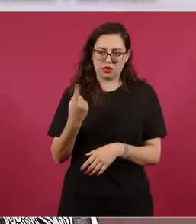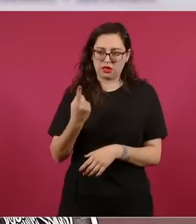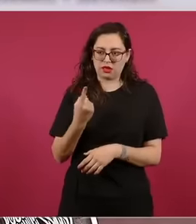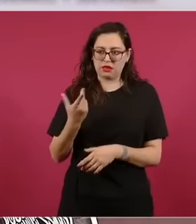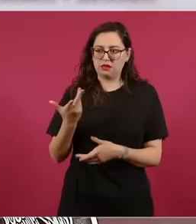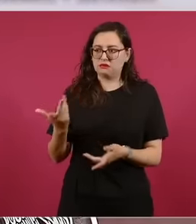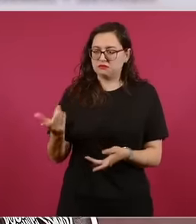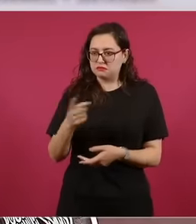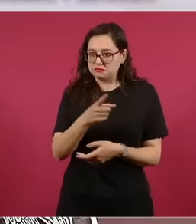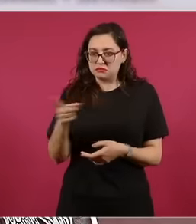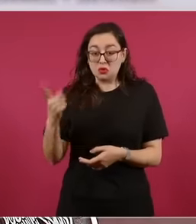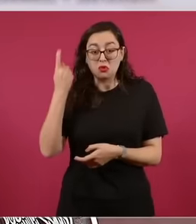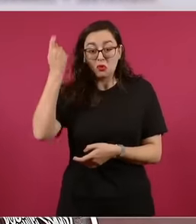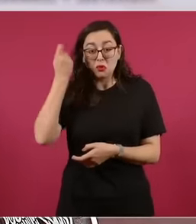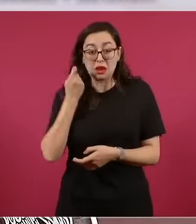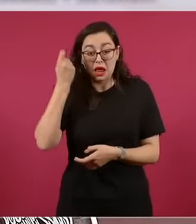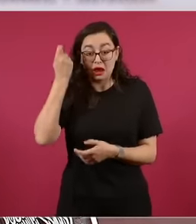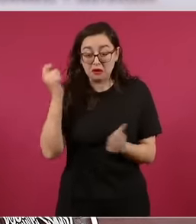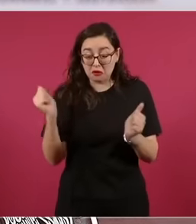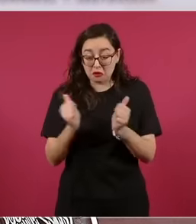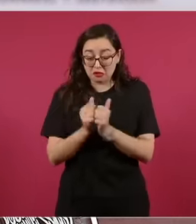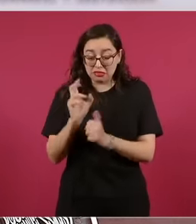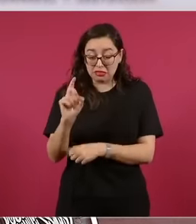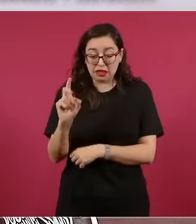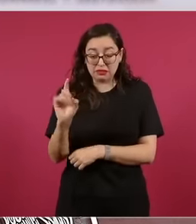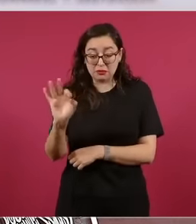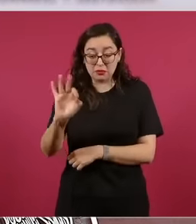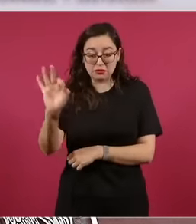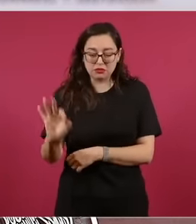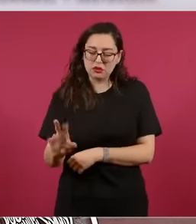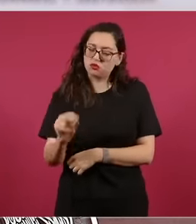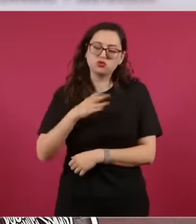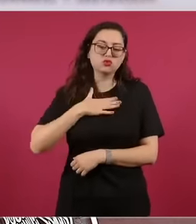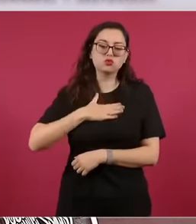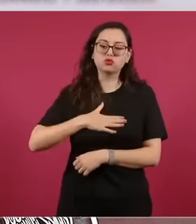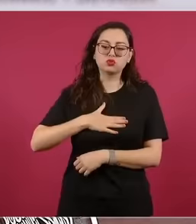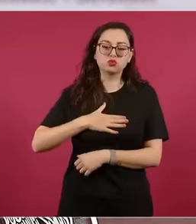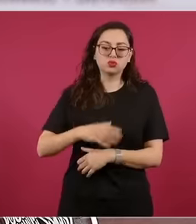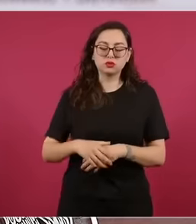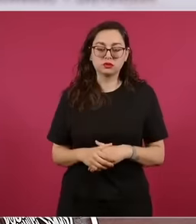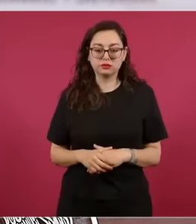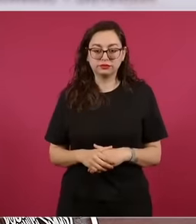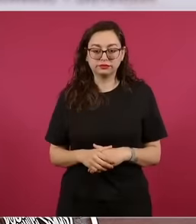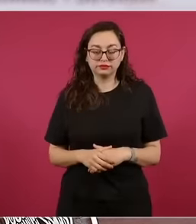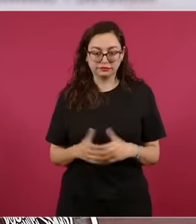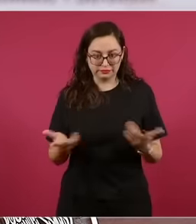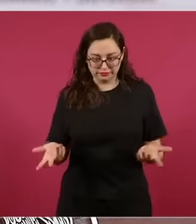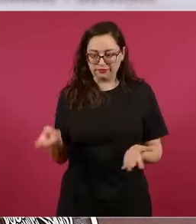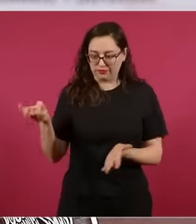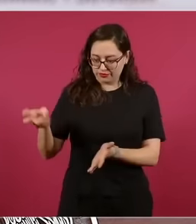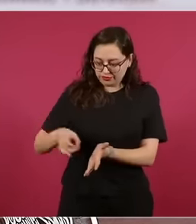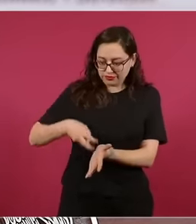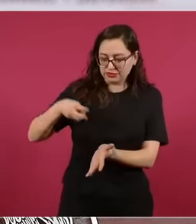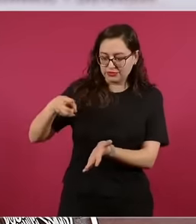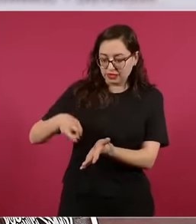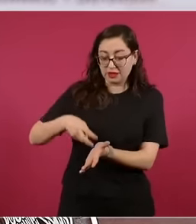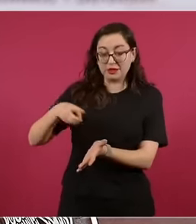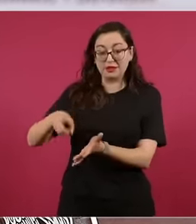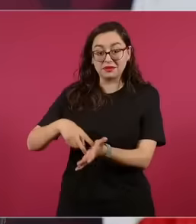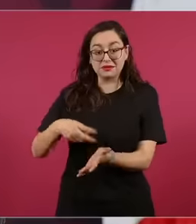salary because that is a great injustice but none of that can be done if there are no